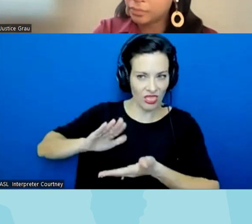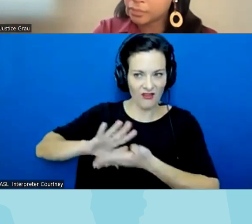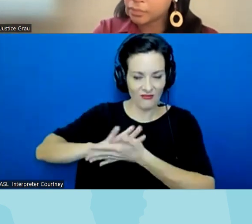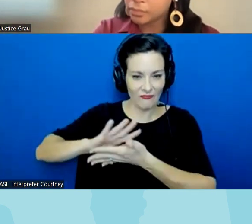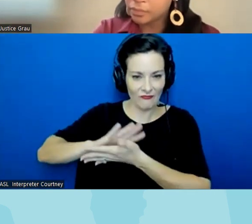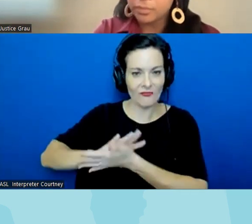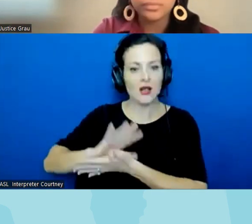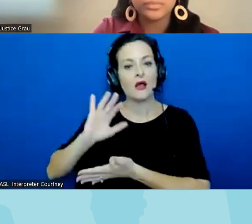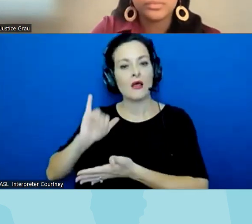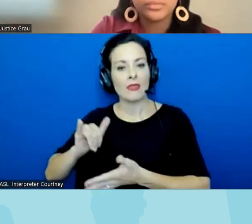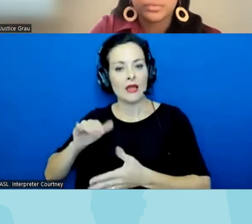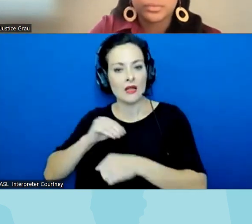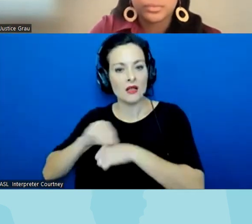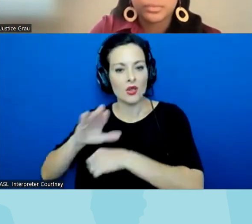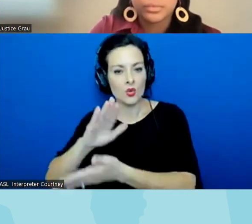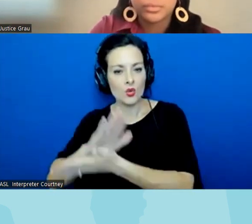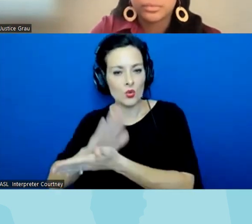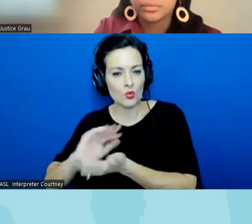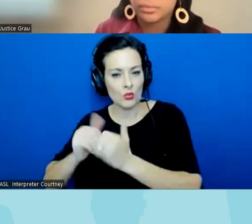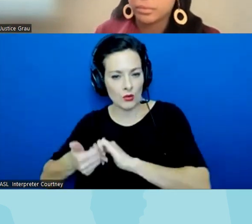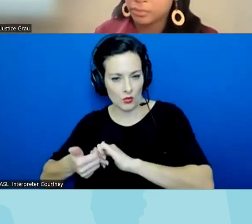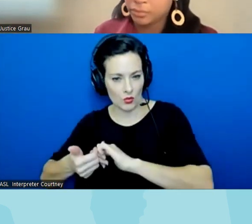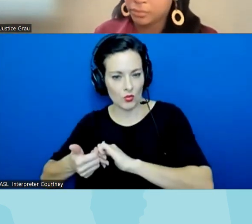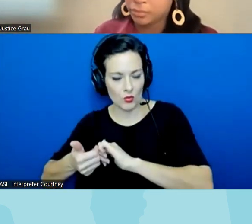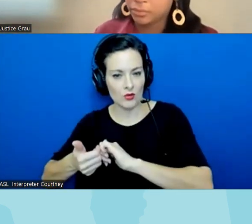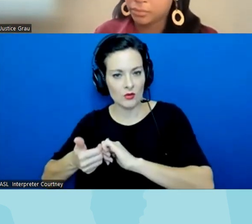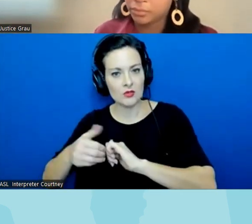really important to a lot of folks on this call um and can you kind of elaborate on your efforts